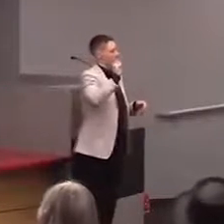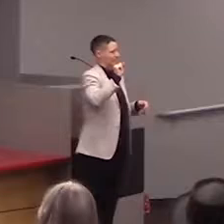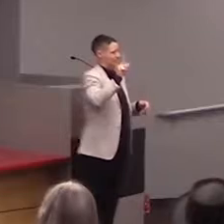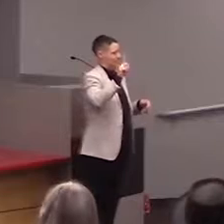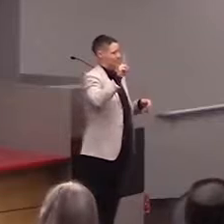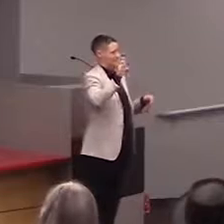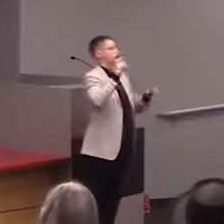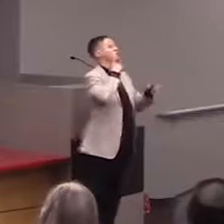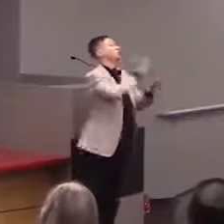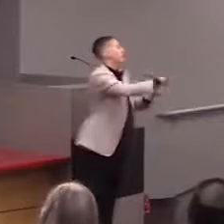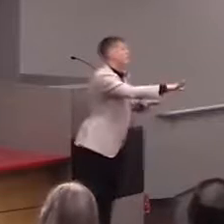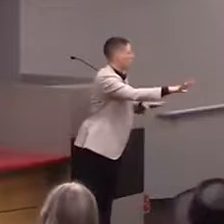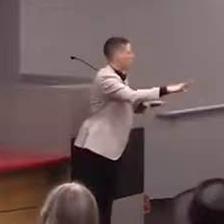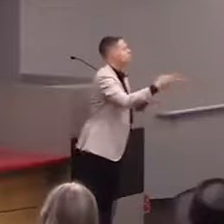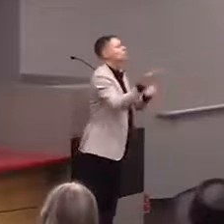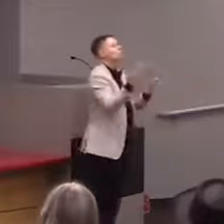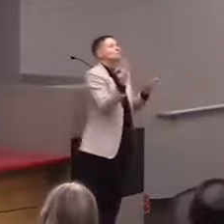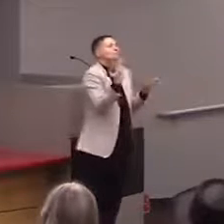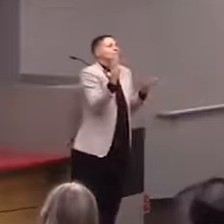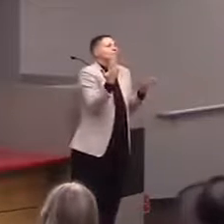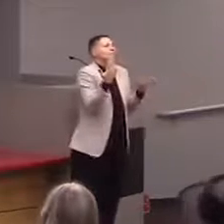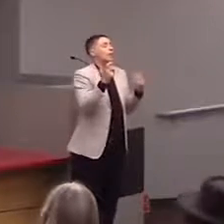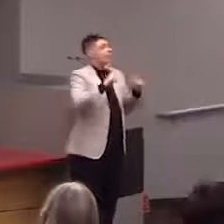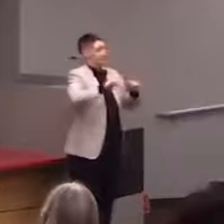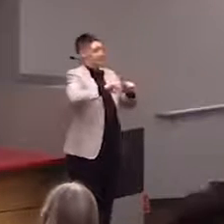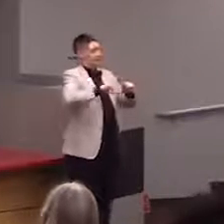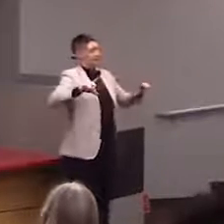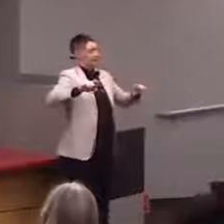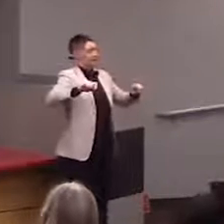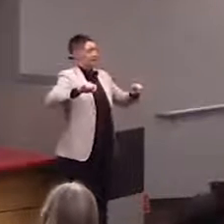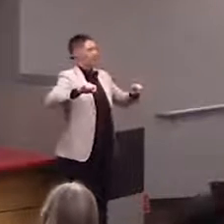We do a lot of work... The signs, it's a lot of collaborating with